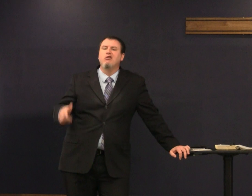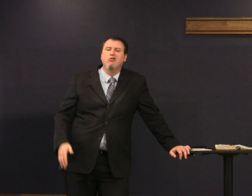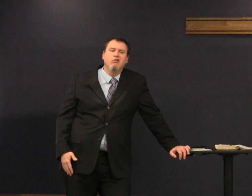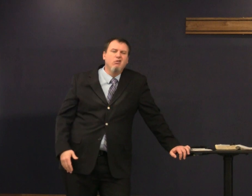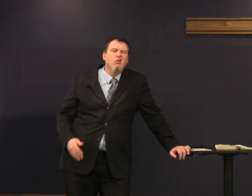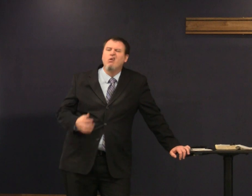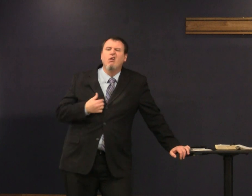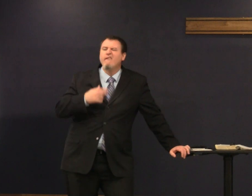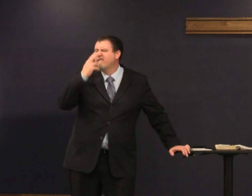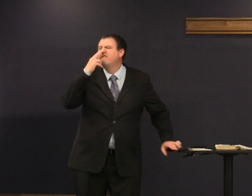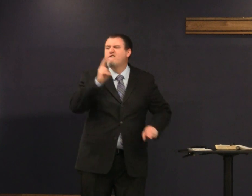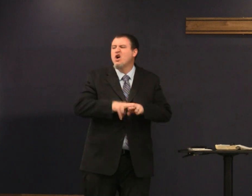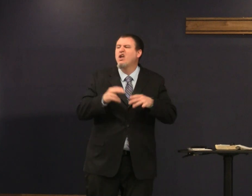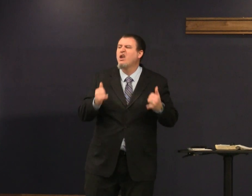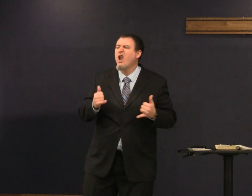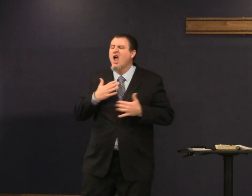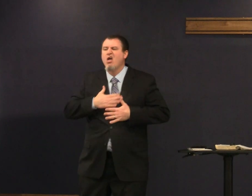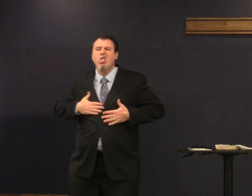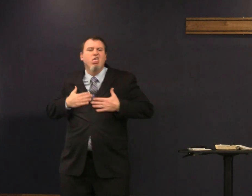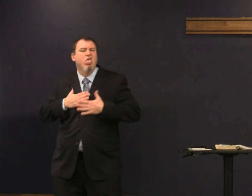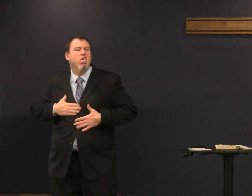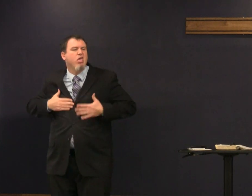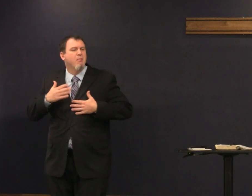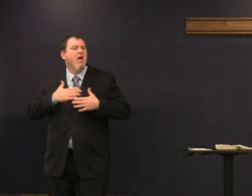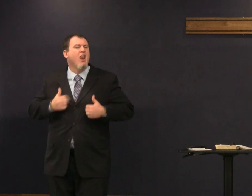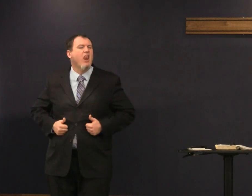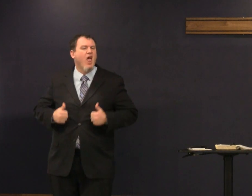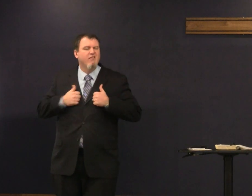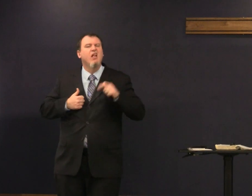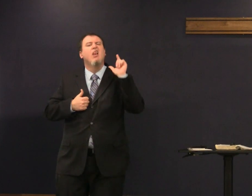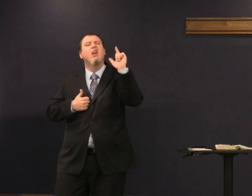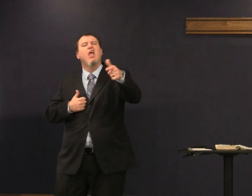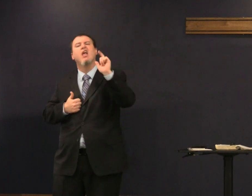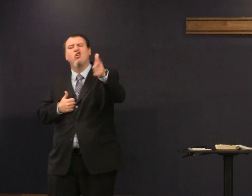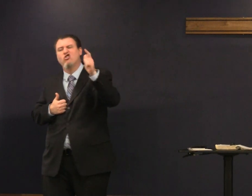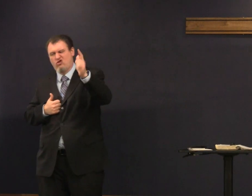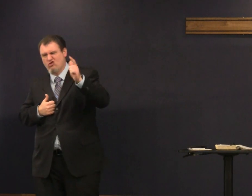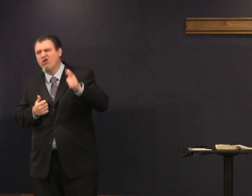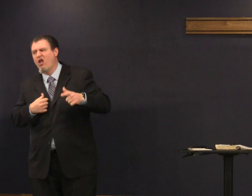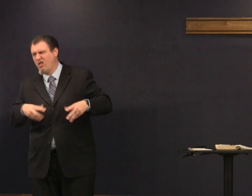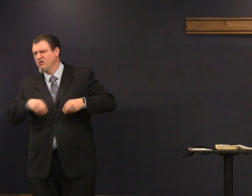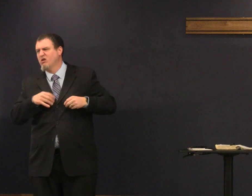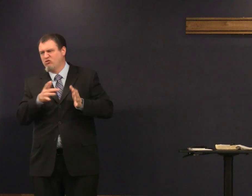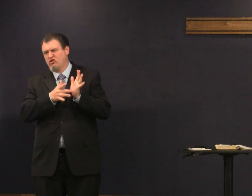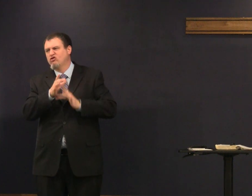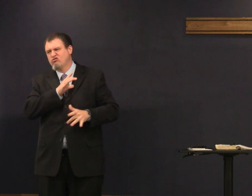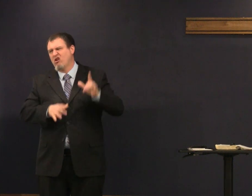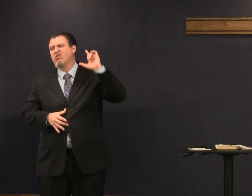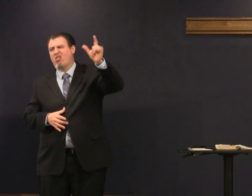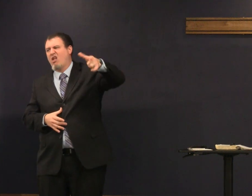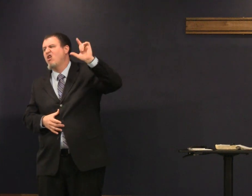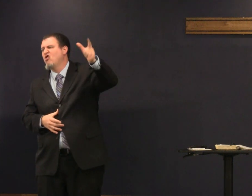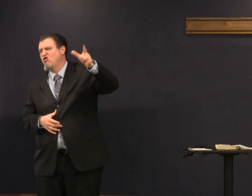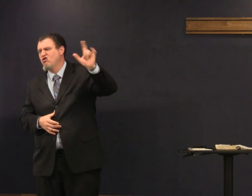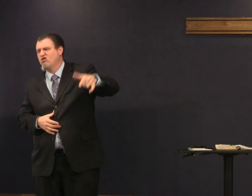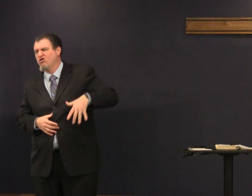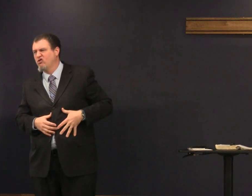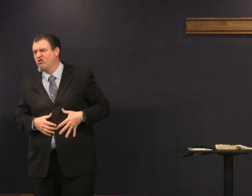or do you say no I'll deal with it later now I'm having fun in my life I'll accept Jesus later